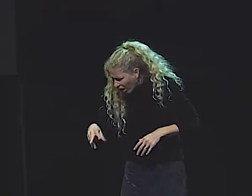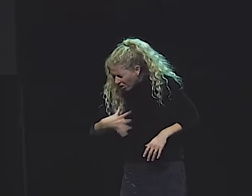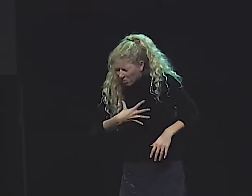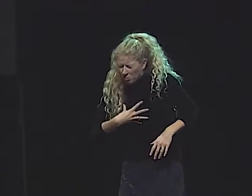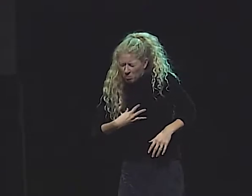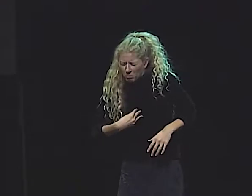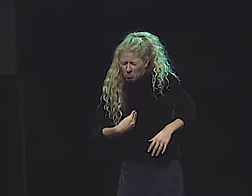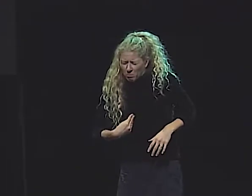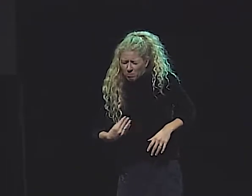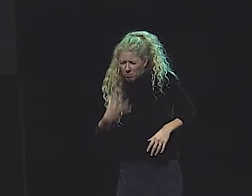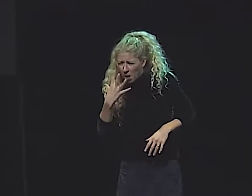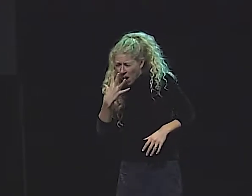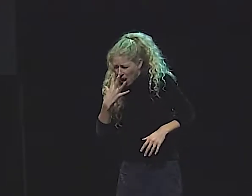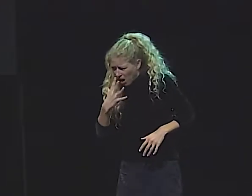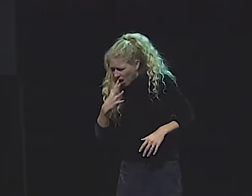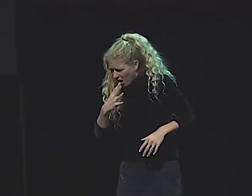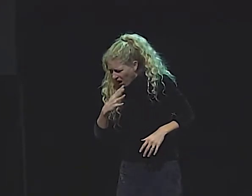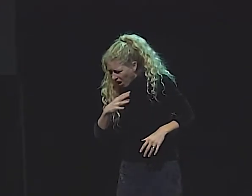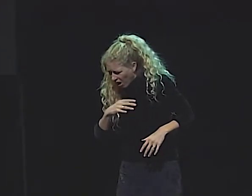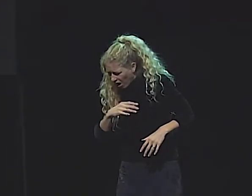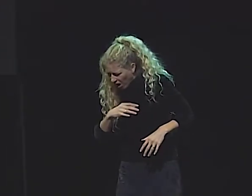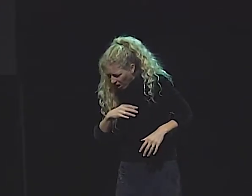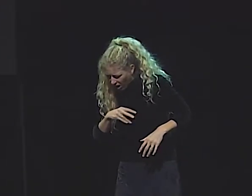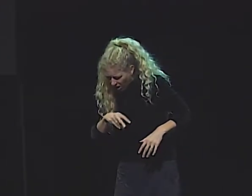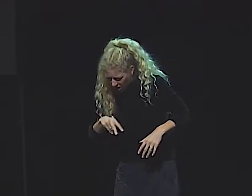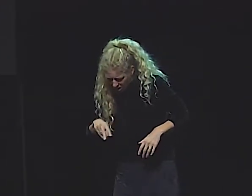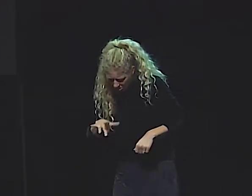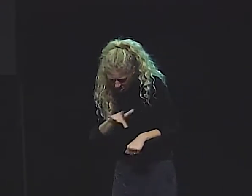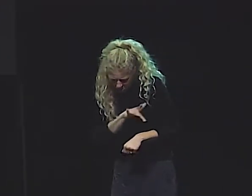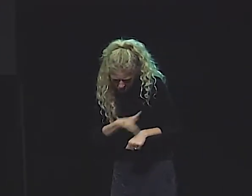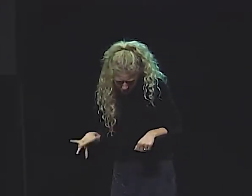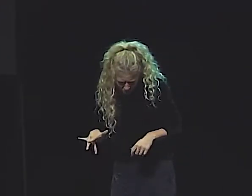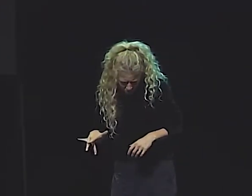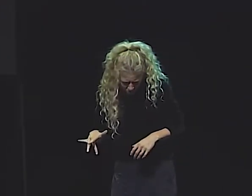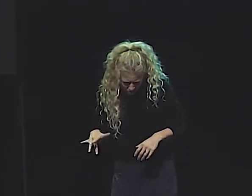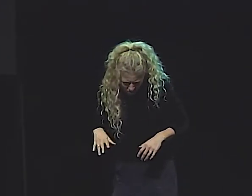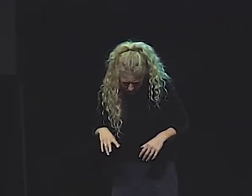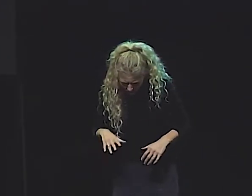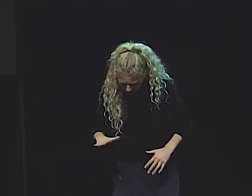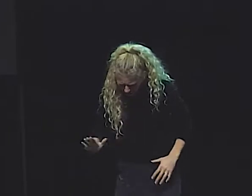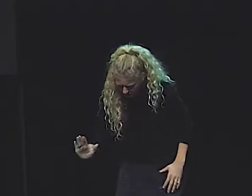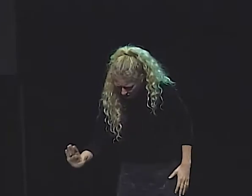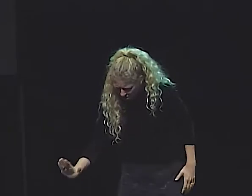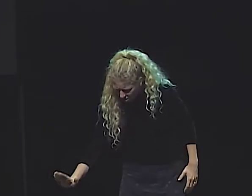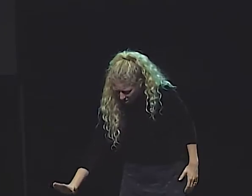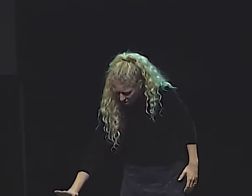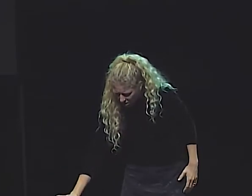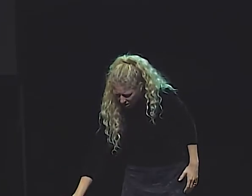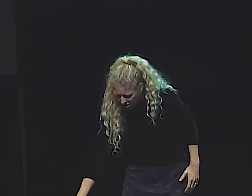THE 3 OF THEM WENT TO INVESTIGATE. SO PALE WAS THIS DEAD, YOUNG GIRL,